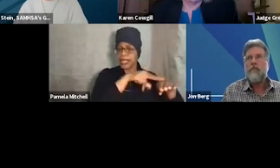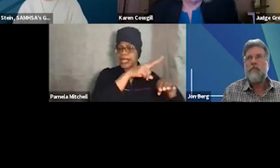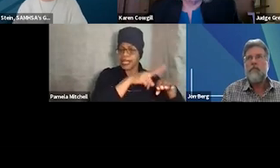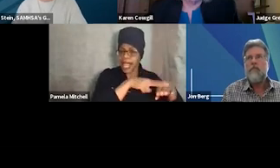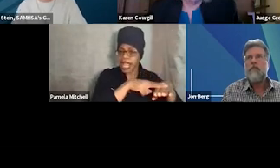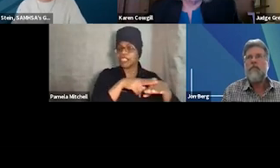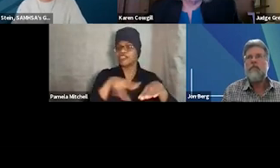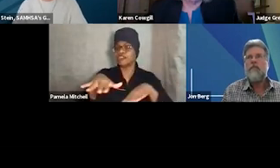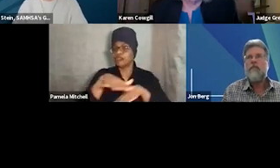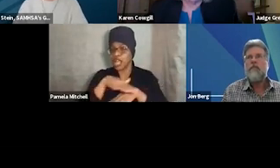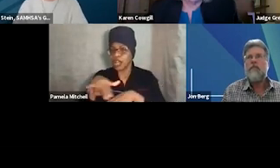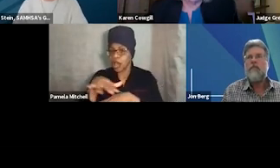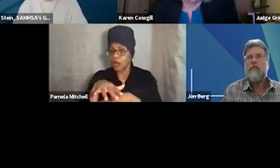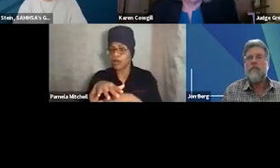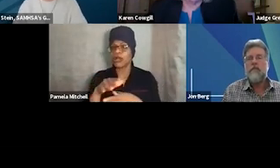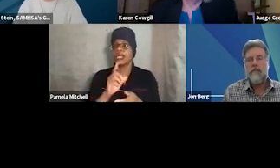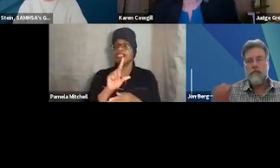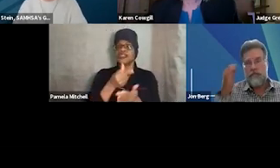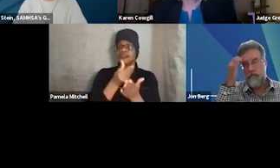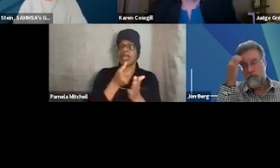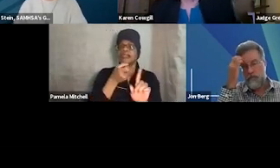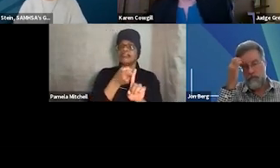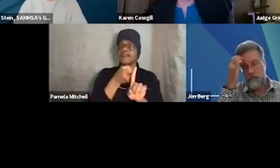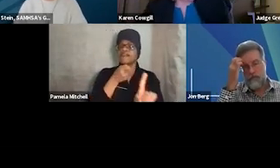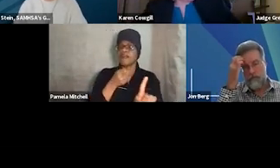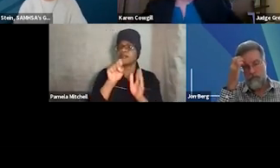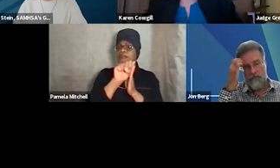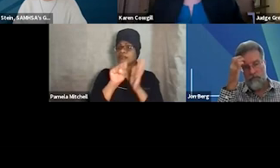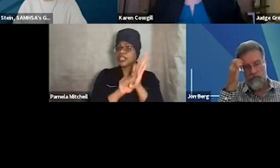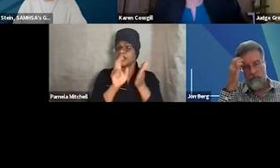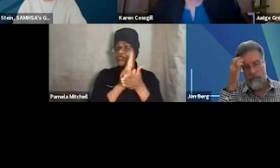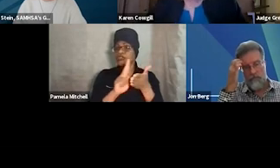Ms. Cowgill graduated from Southwest Texas State University with a bachelor's degree in social work